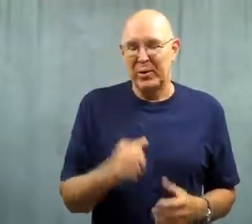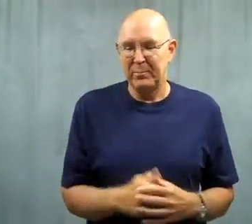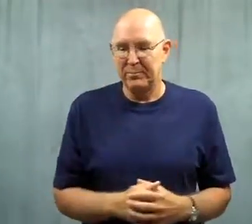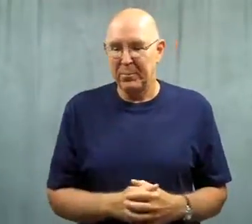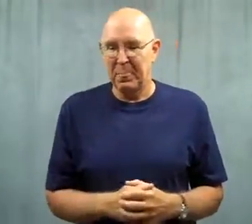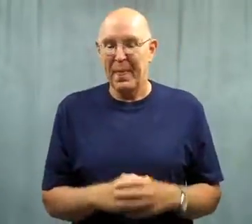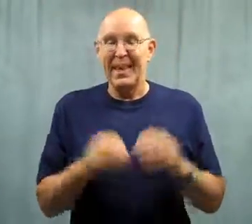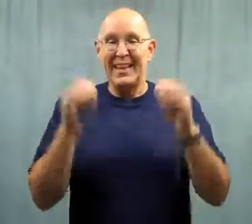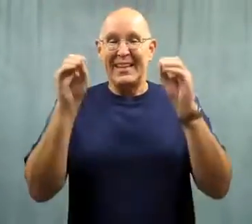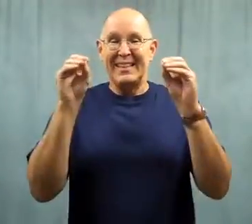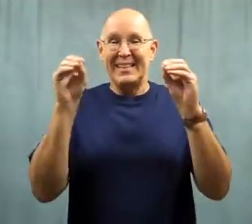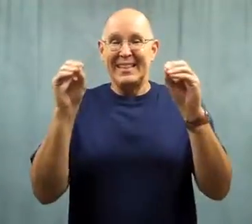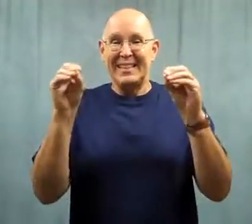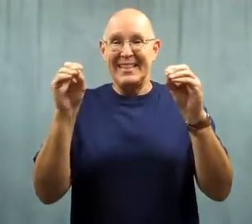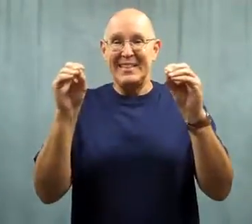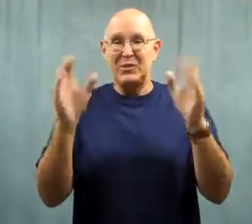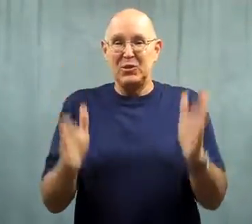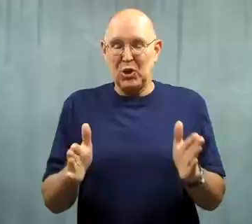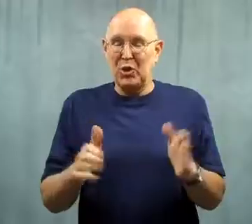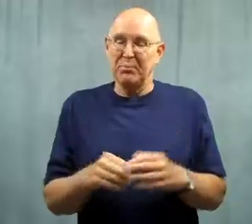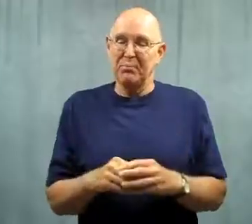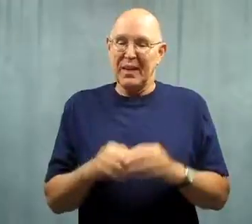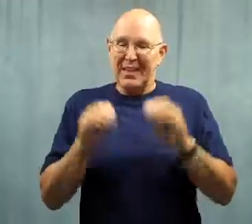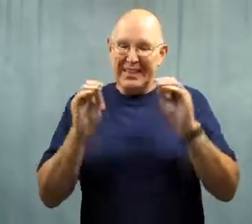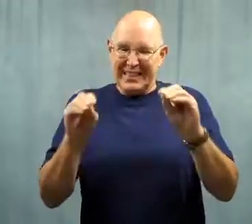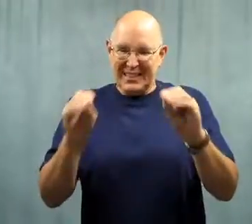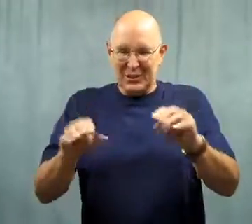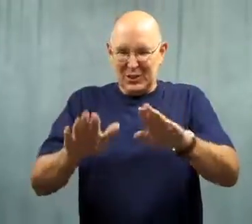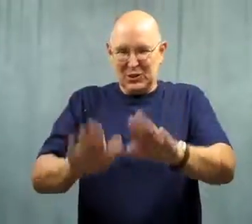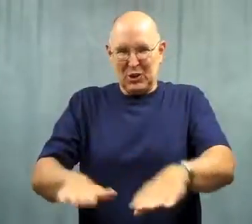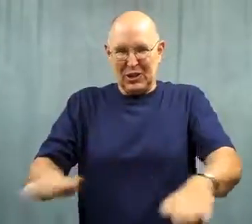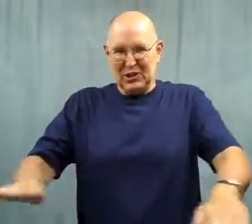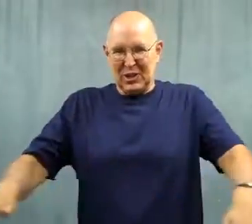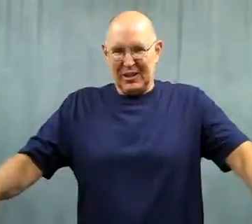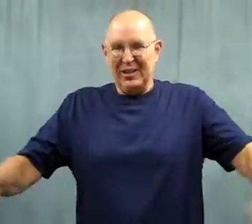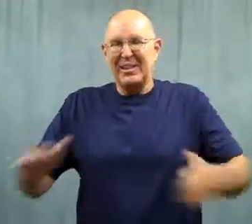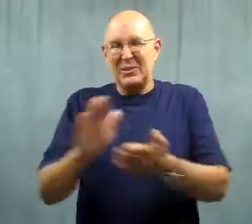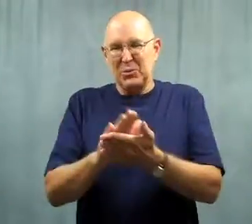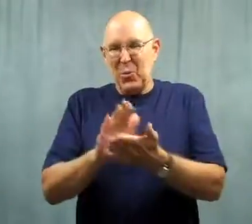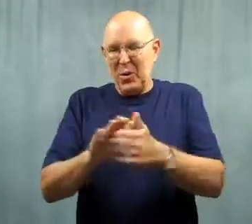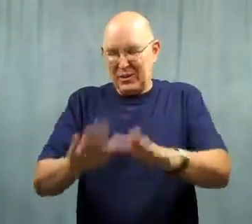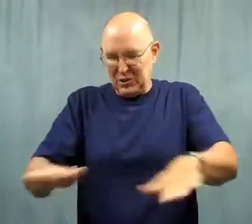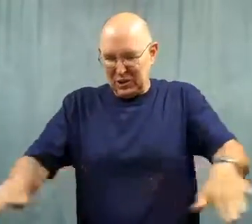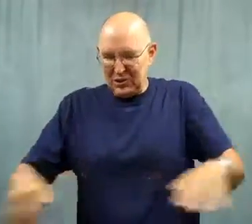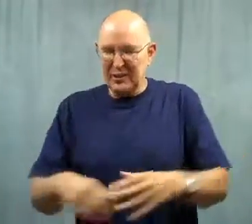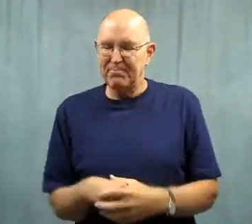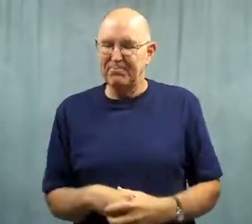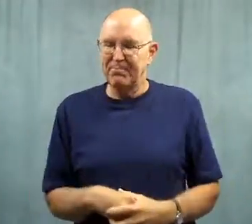A teacher had a class of children at school.